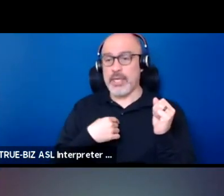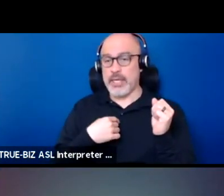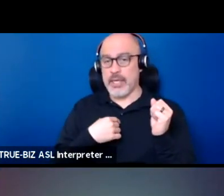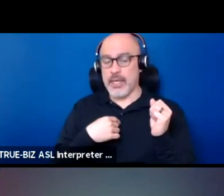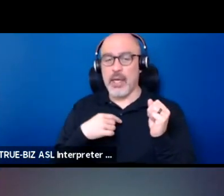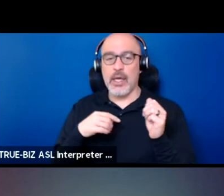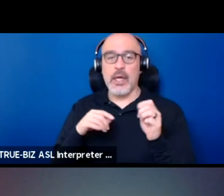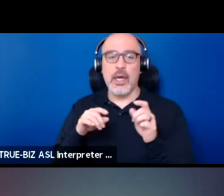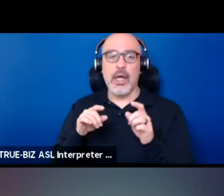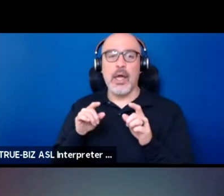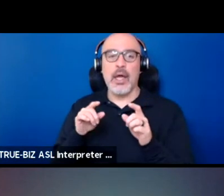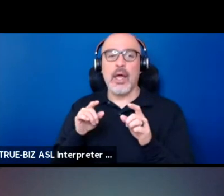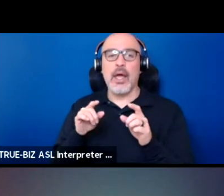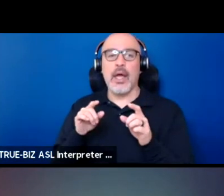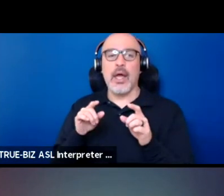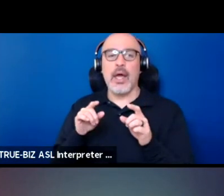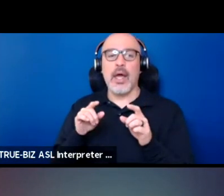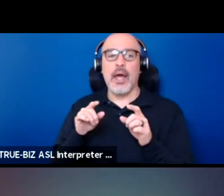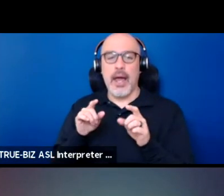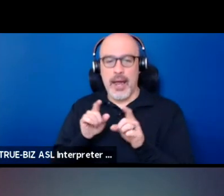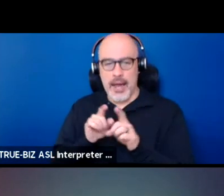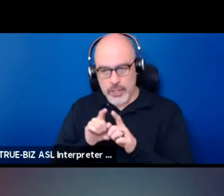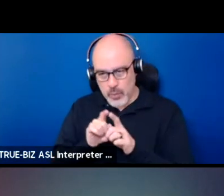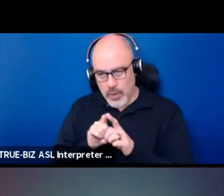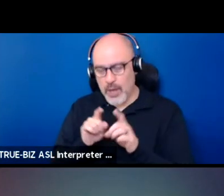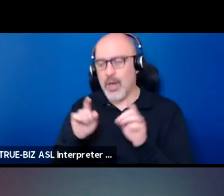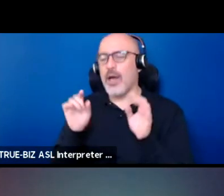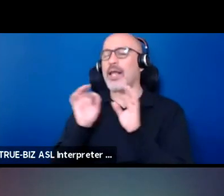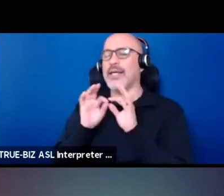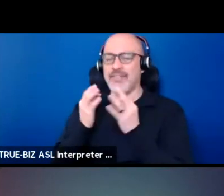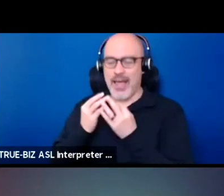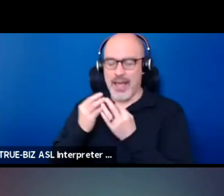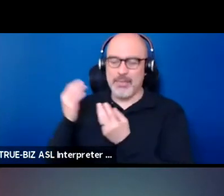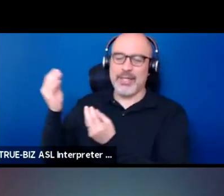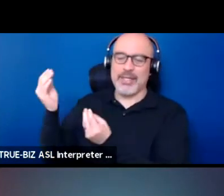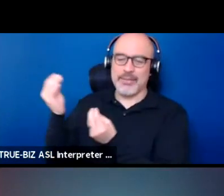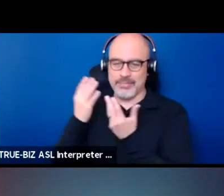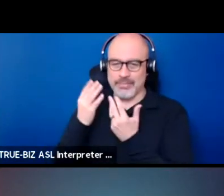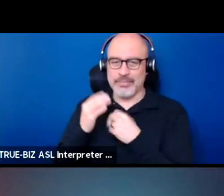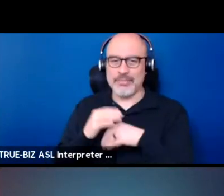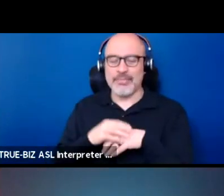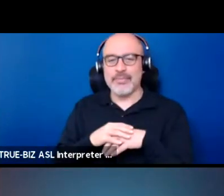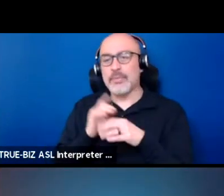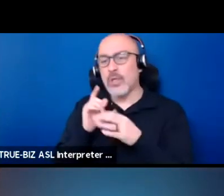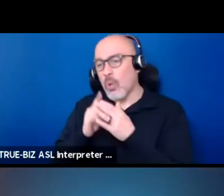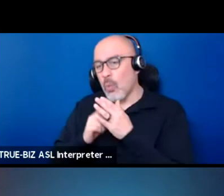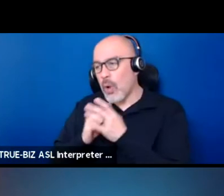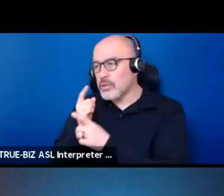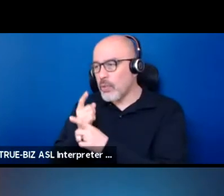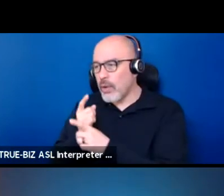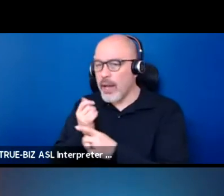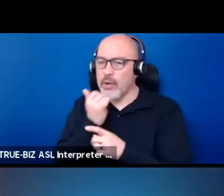hearing it from my family, you know, whether what's right or wrong to be shared.